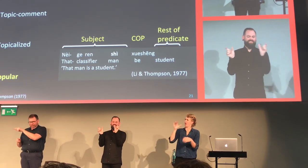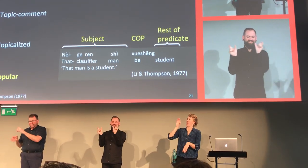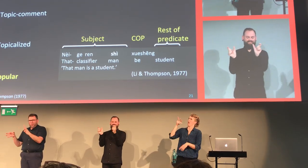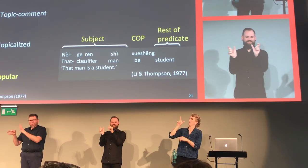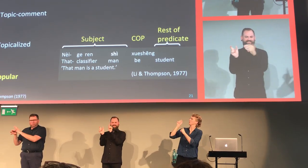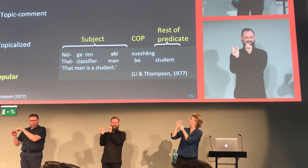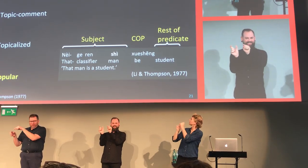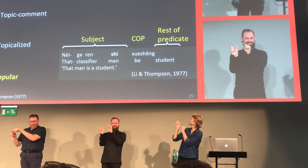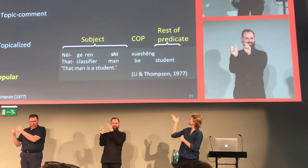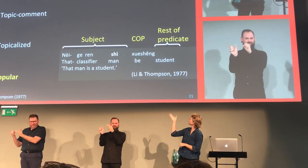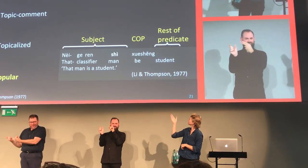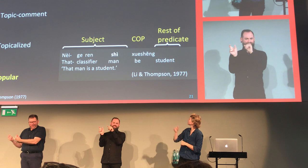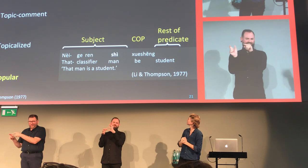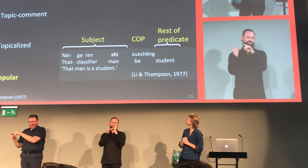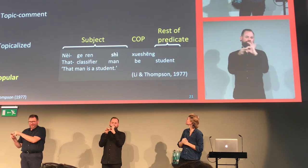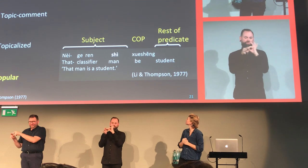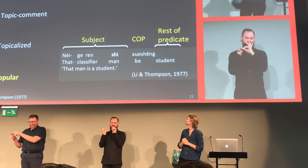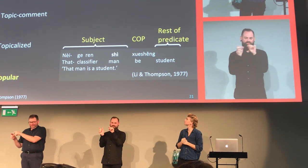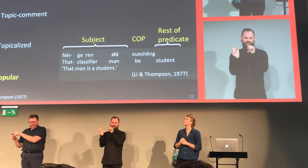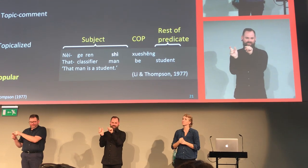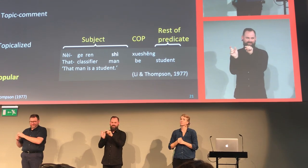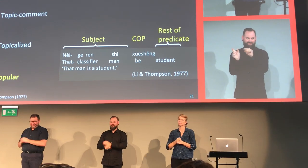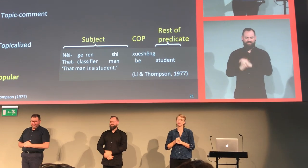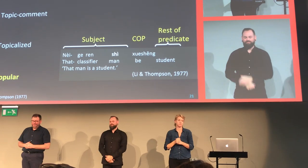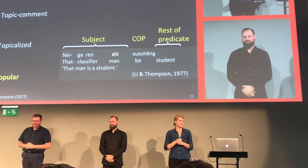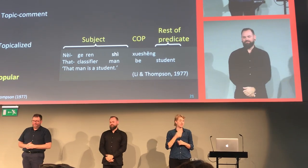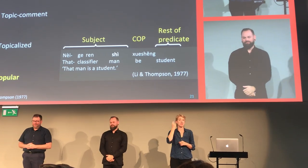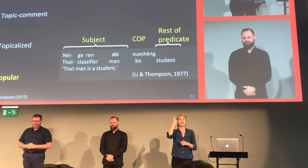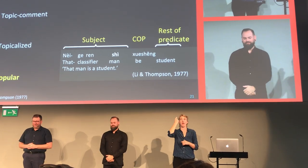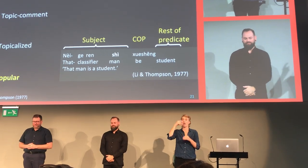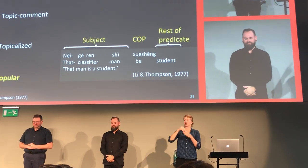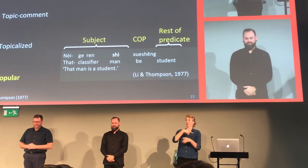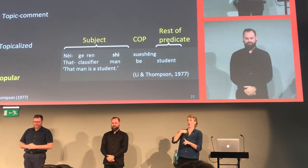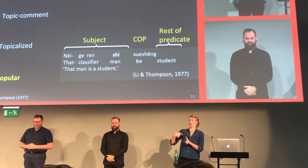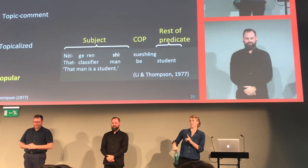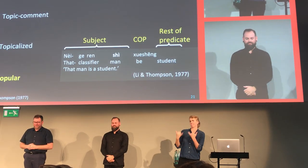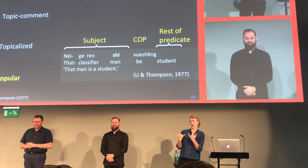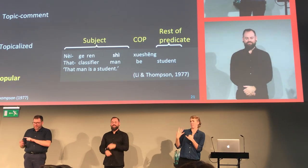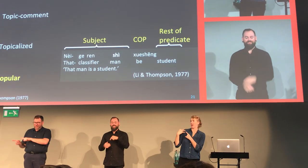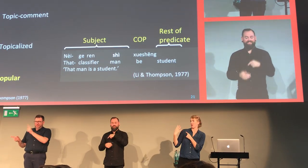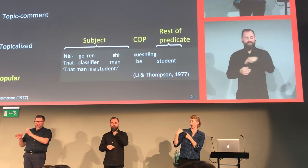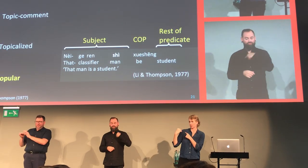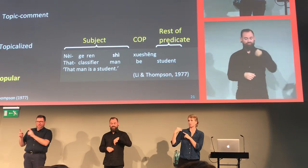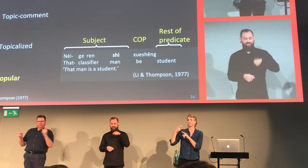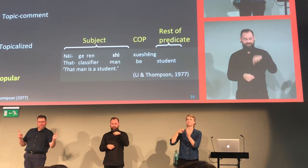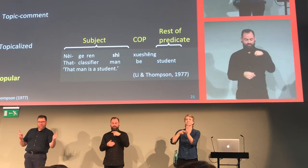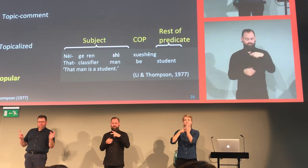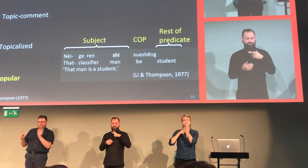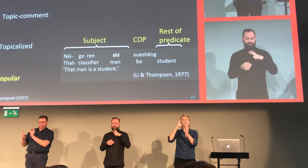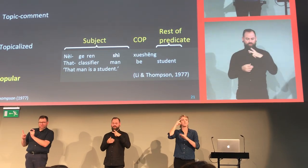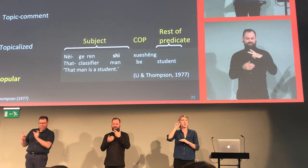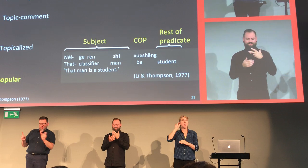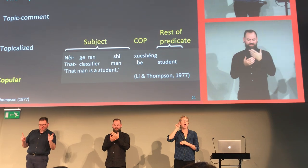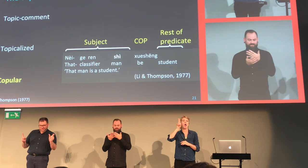and then the clause "as a student." And you can make the connection between the two. This is modern Mandarin